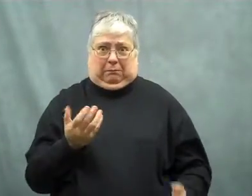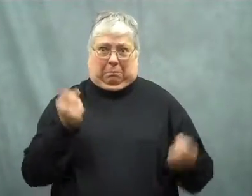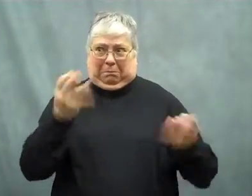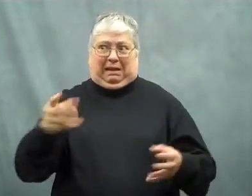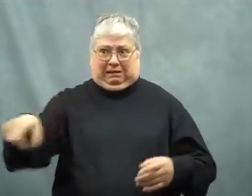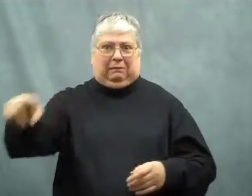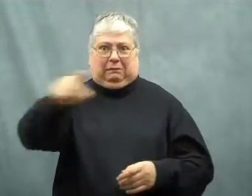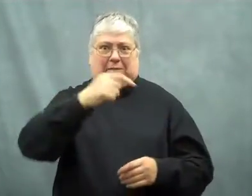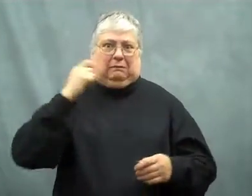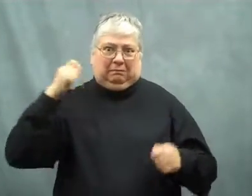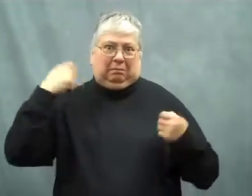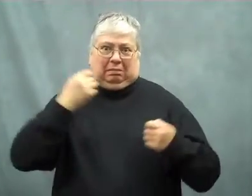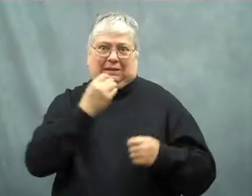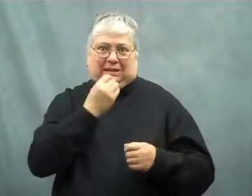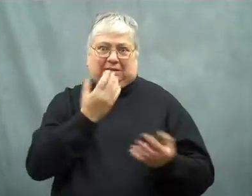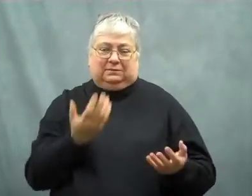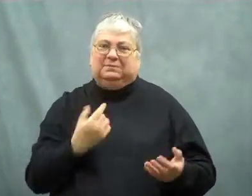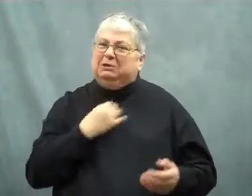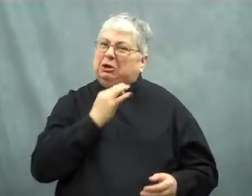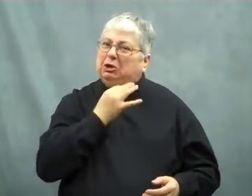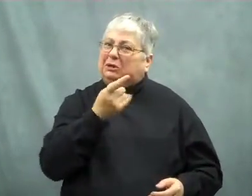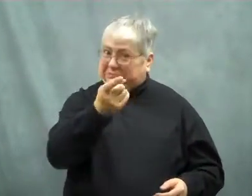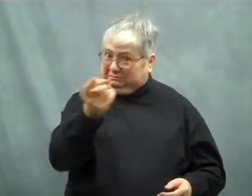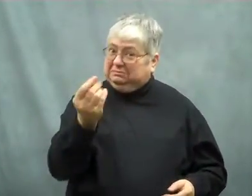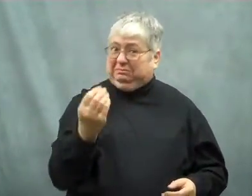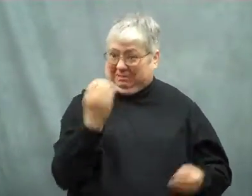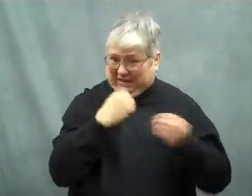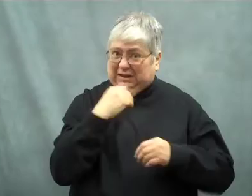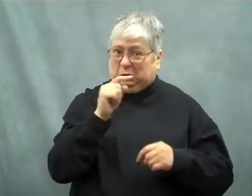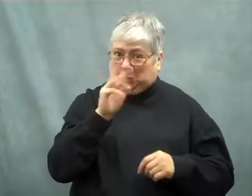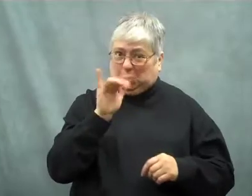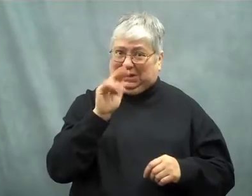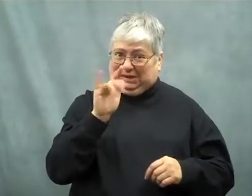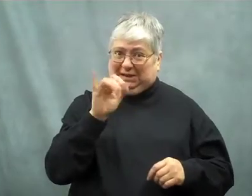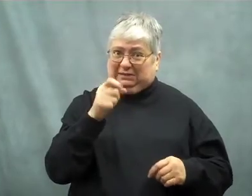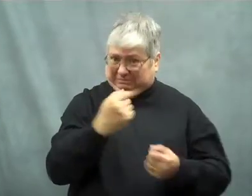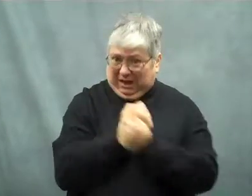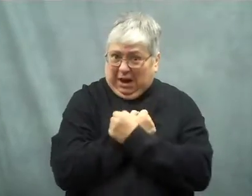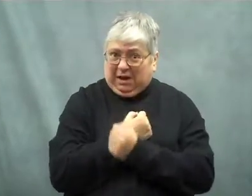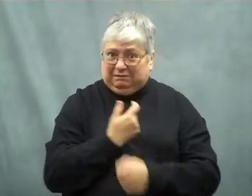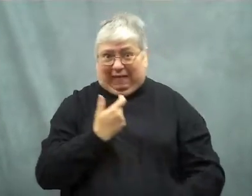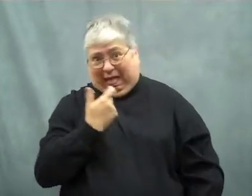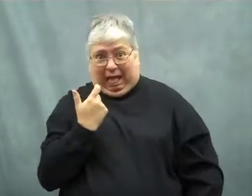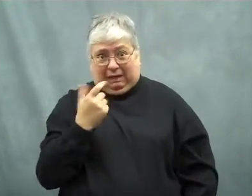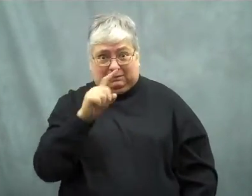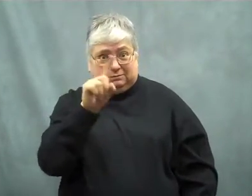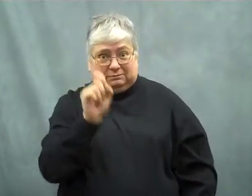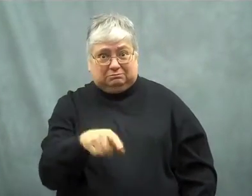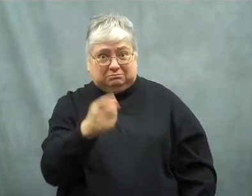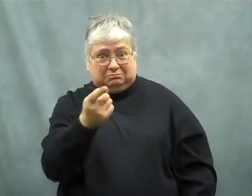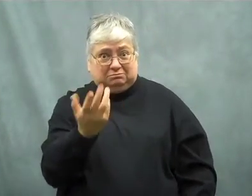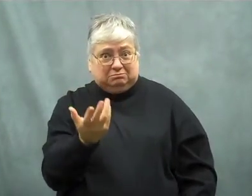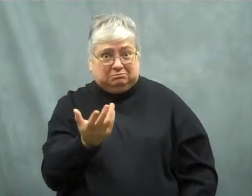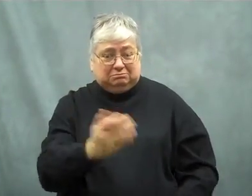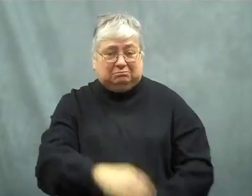A lot of people love them. So I'm curious.. do you eat Twinkies? Do you love them? Are you addicted to them?